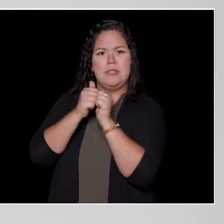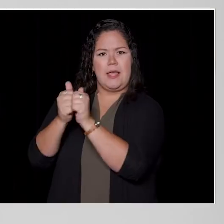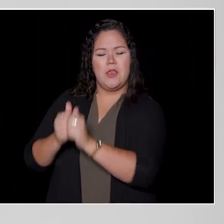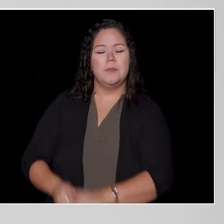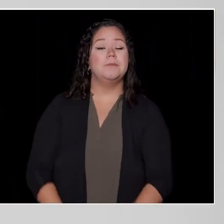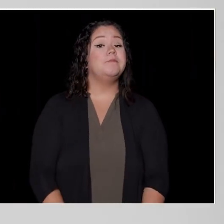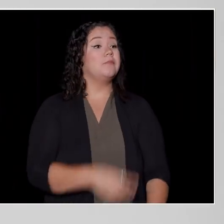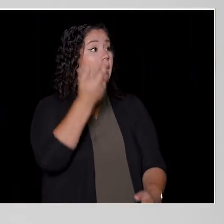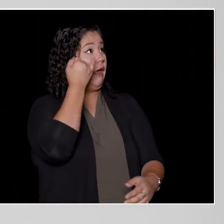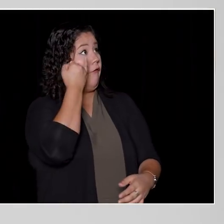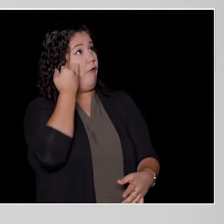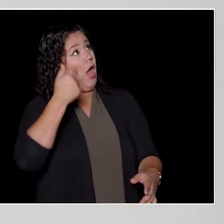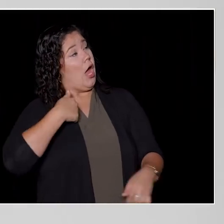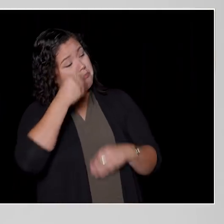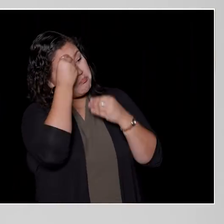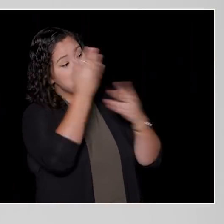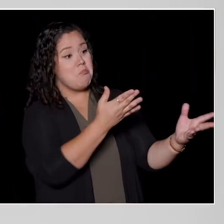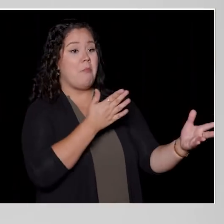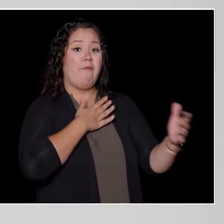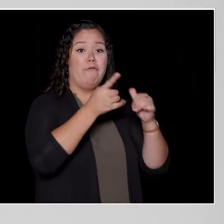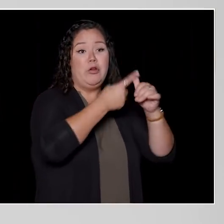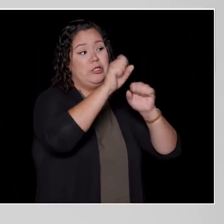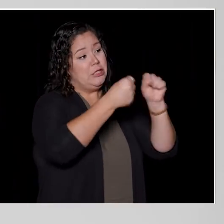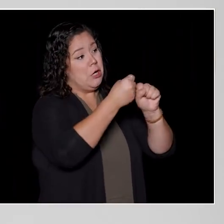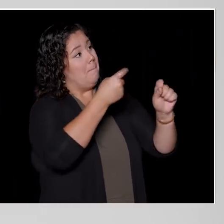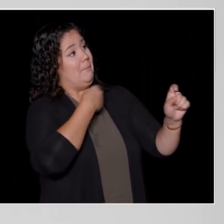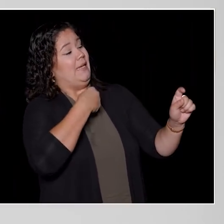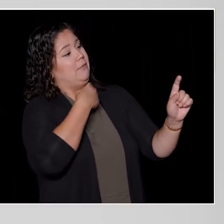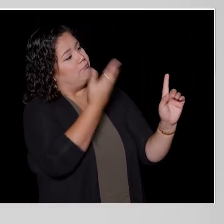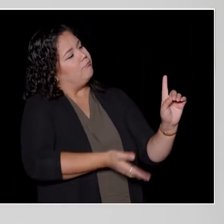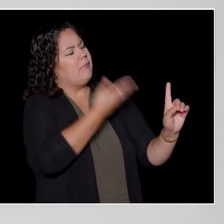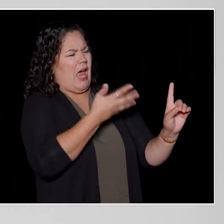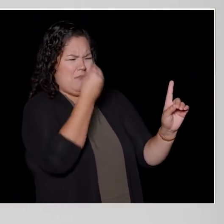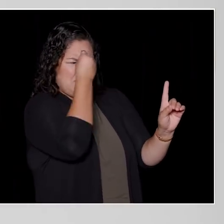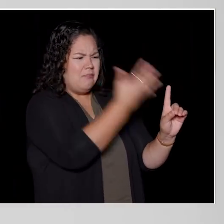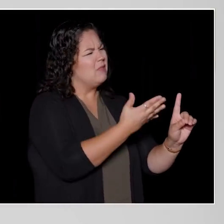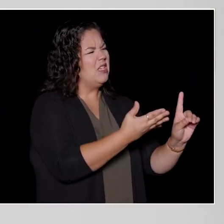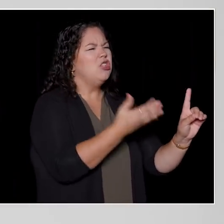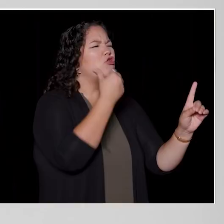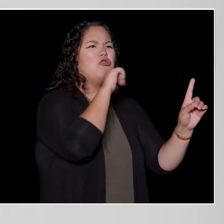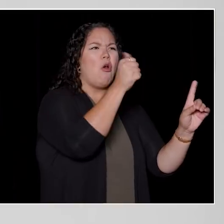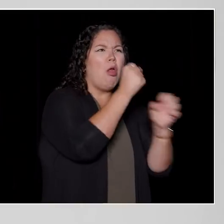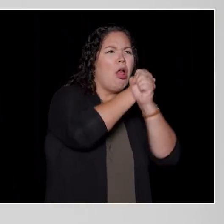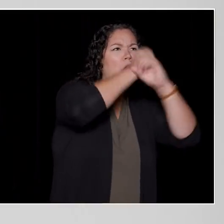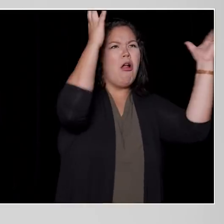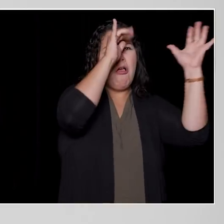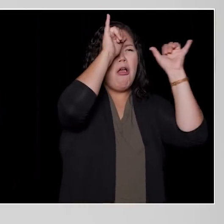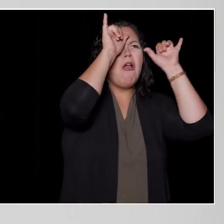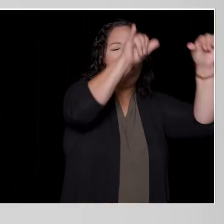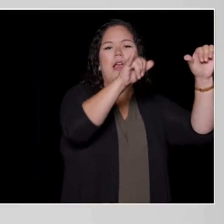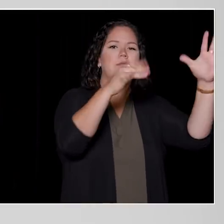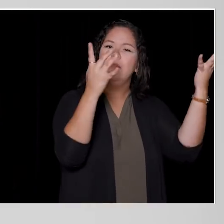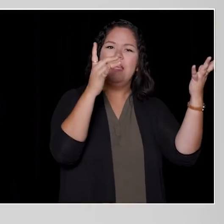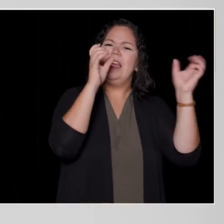to not hold myself to a single idea of what my university career should look like. There are many exciting opportunities